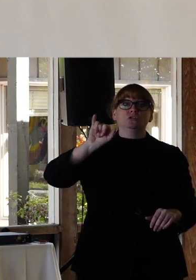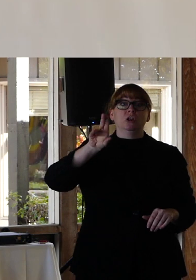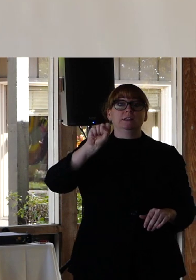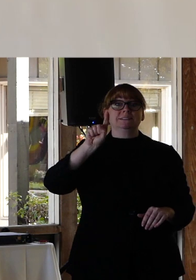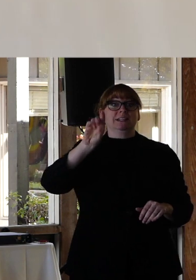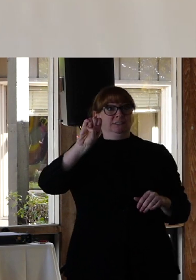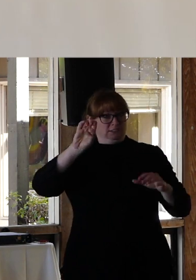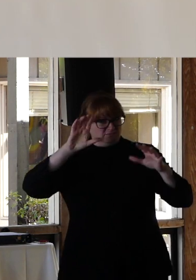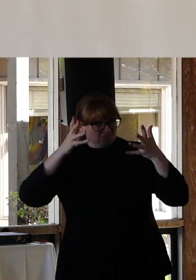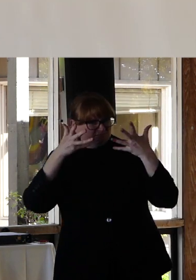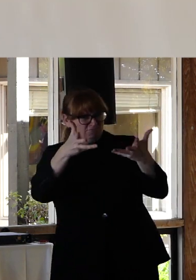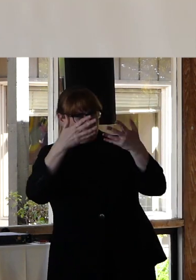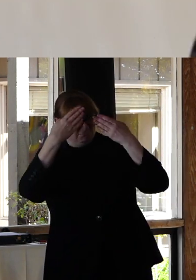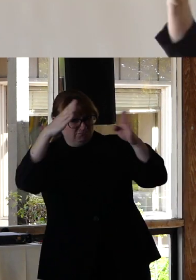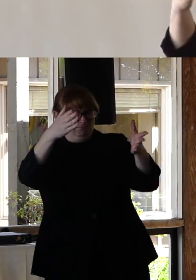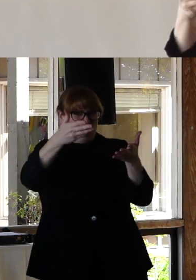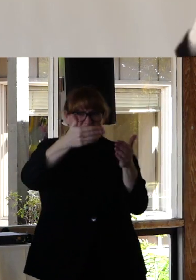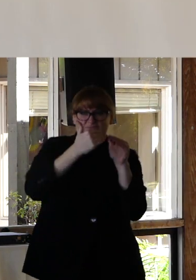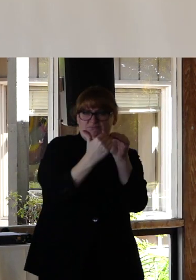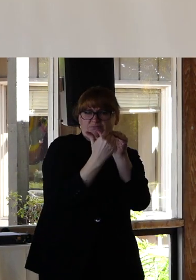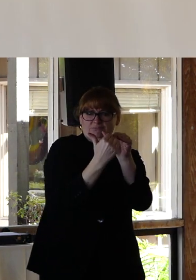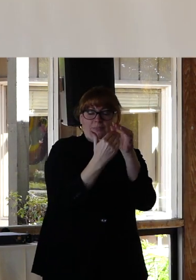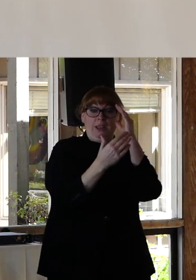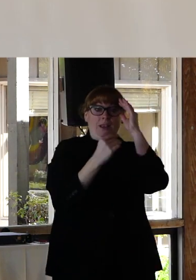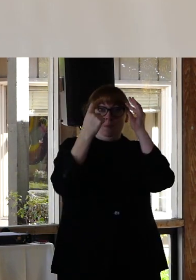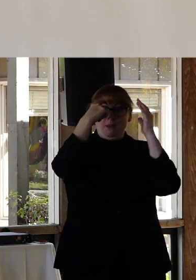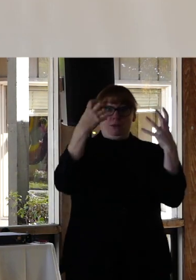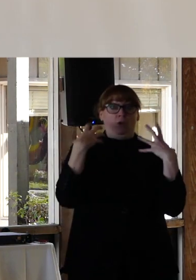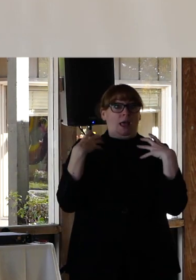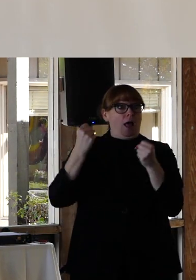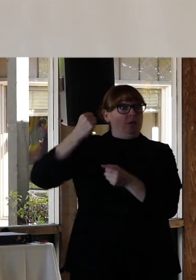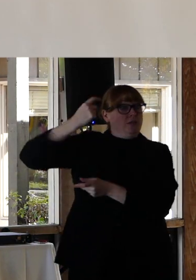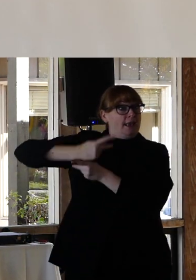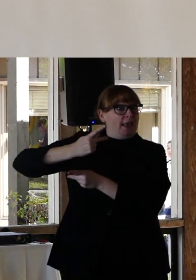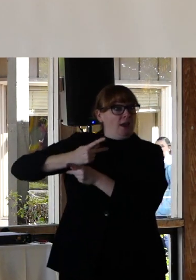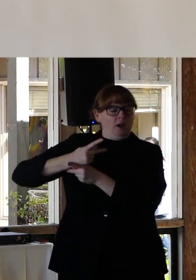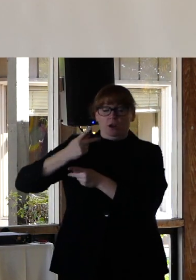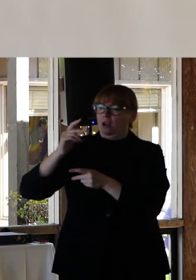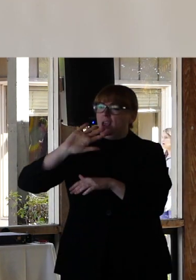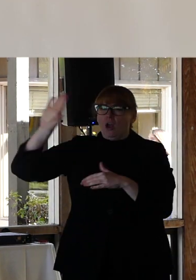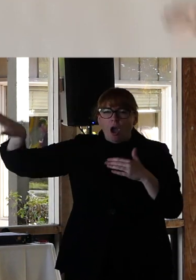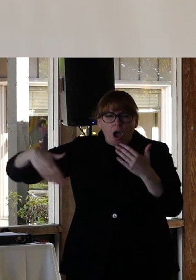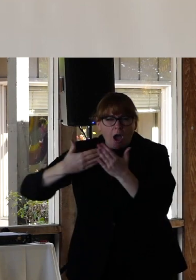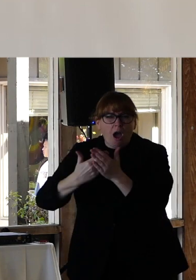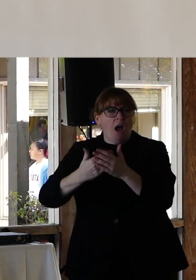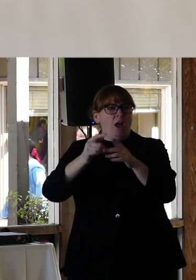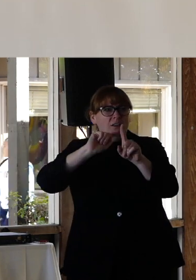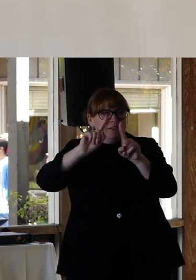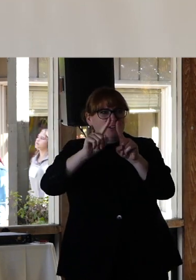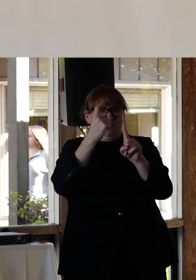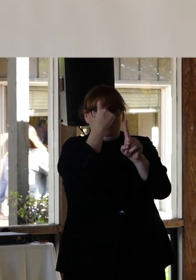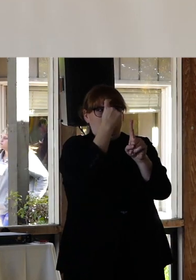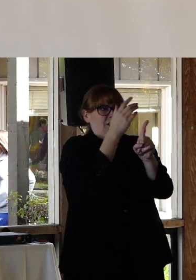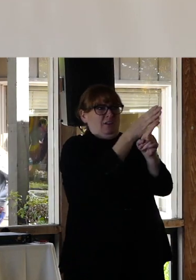Mental health care like all embodied and holistic fields is simply a microcosm